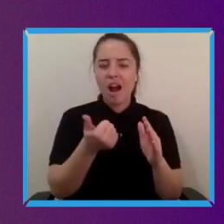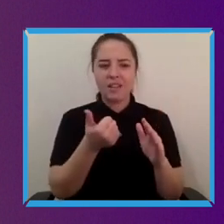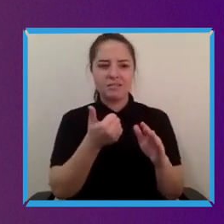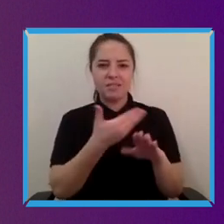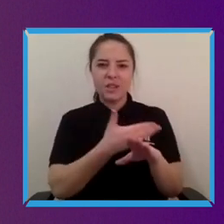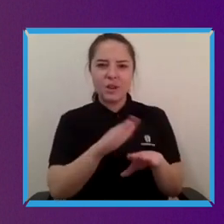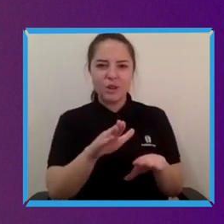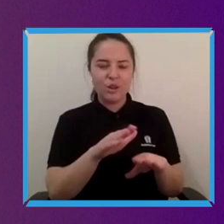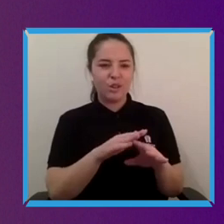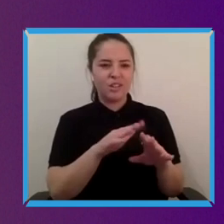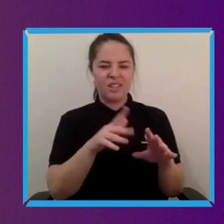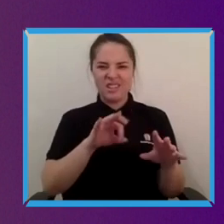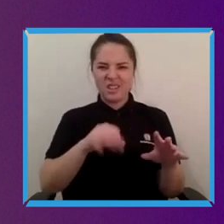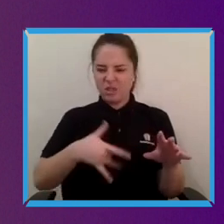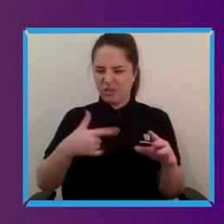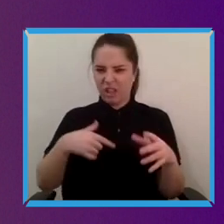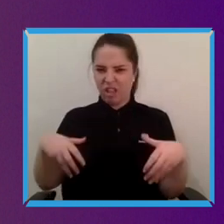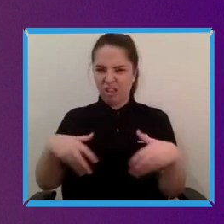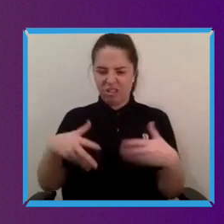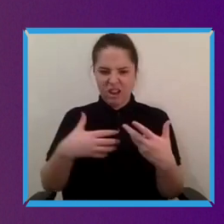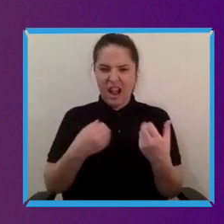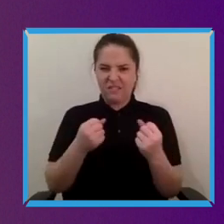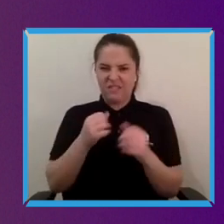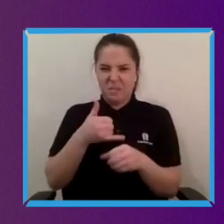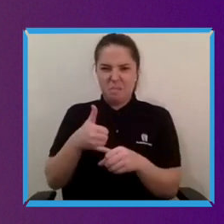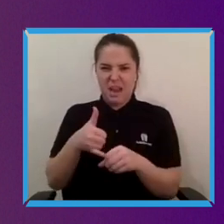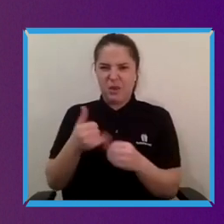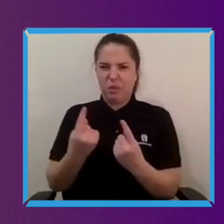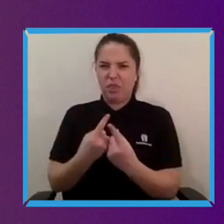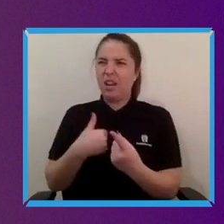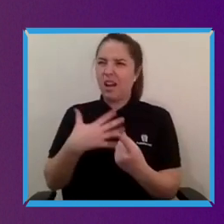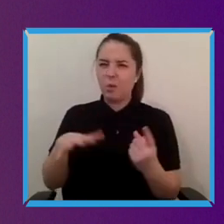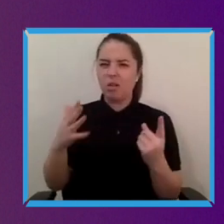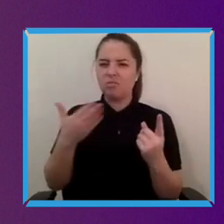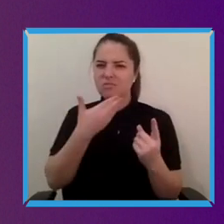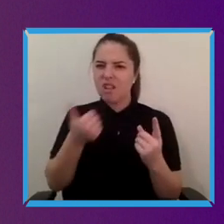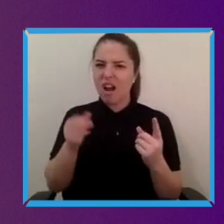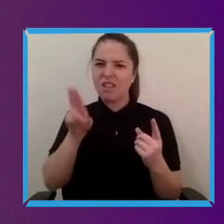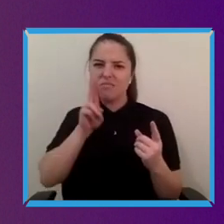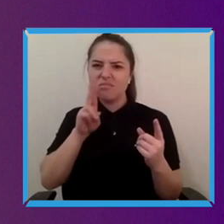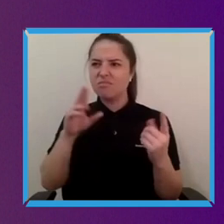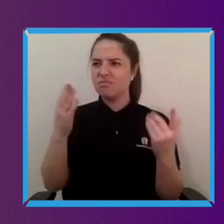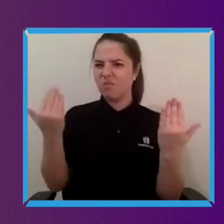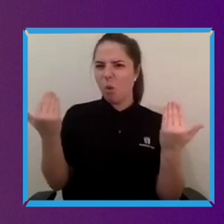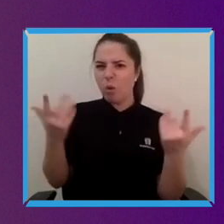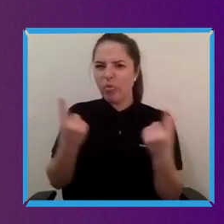medical equipment it doesn't fit with their lifestyle style or their interior design.